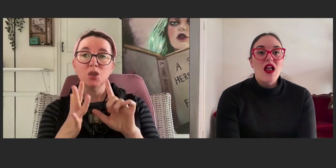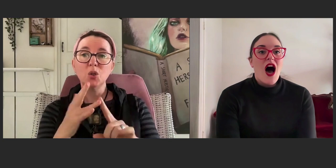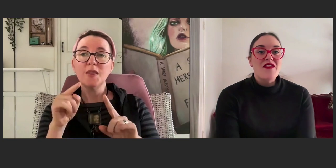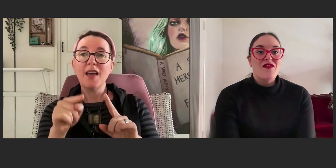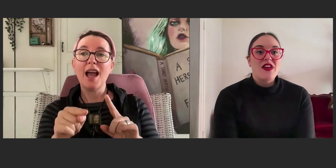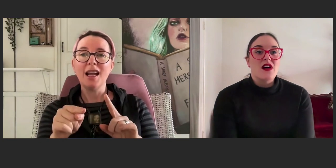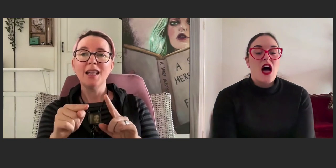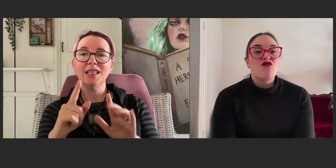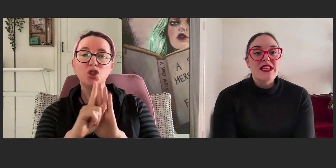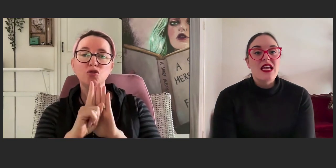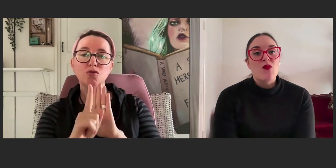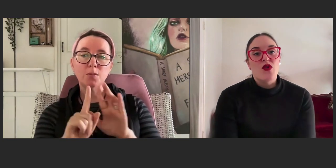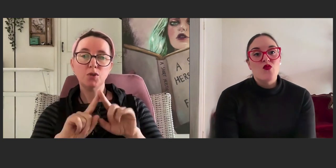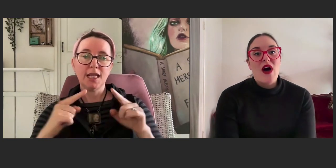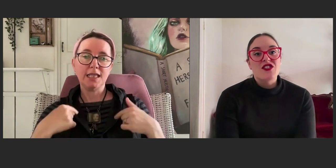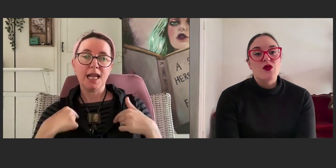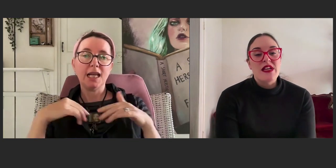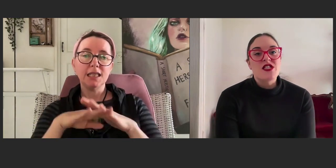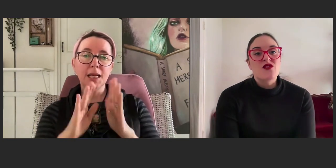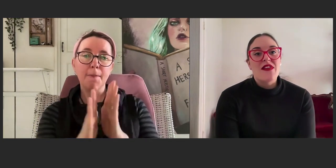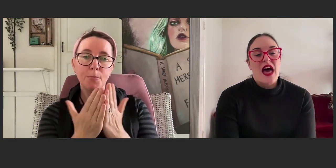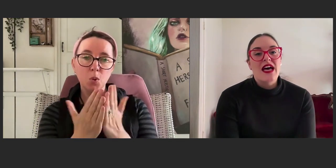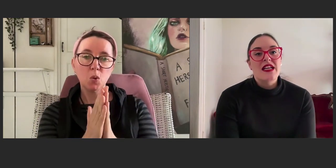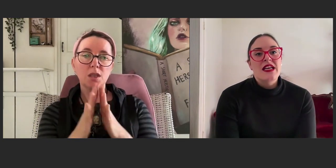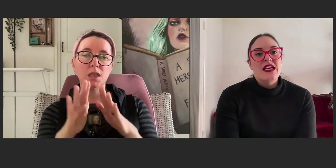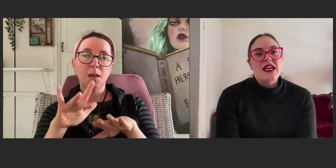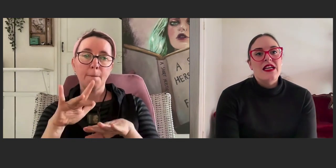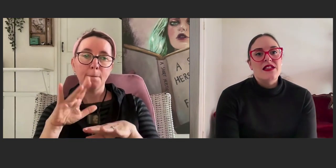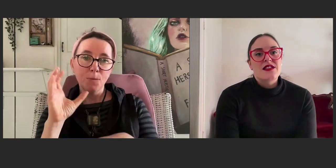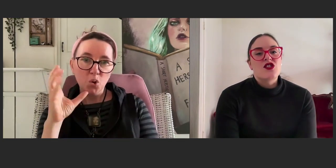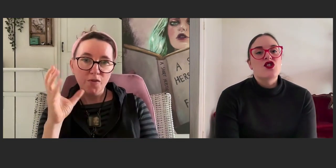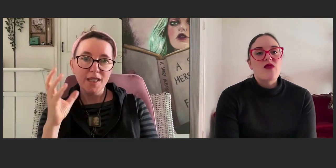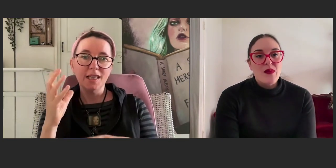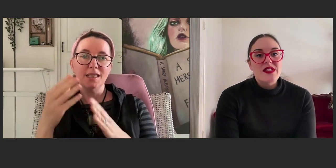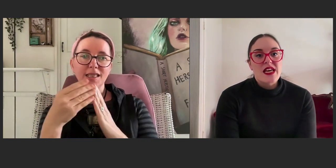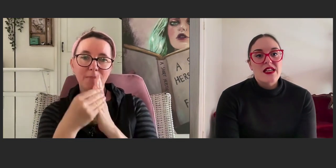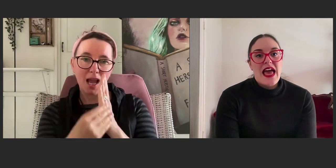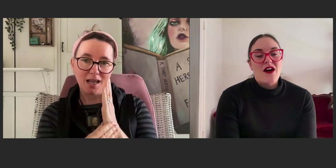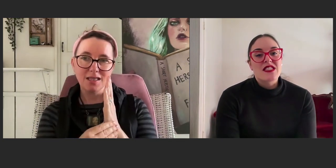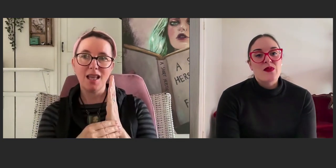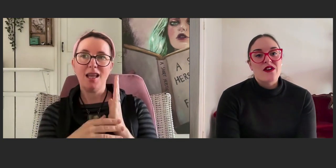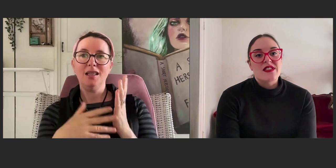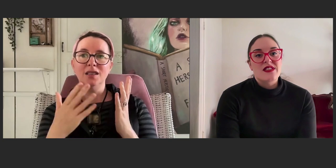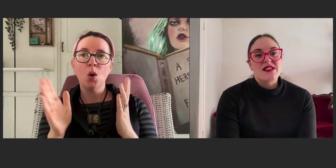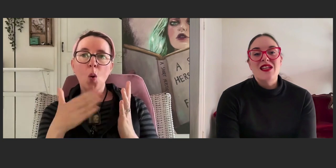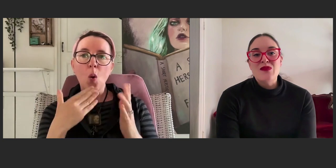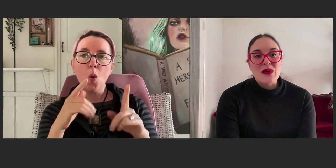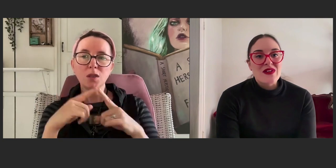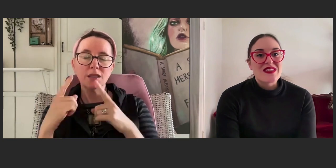I feel a really important way to integrate that is to represent our experiences in books,